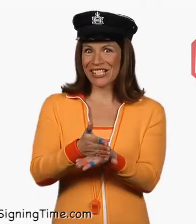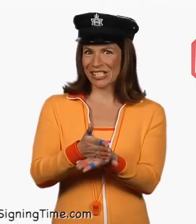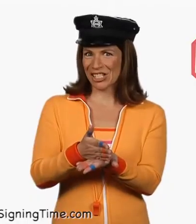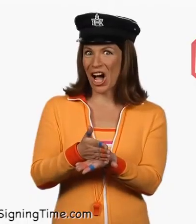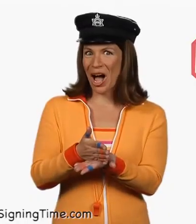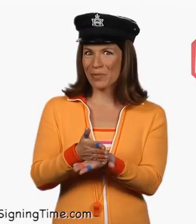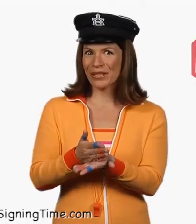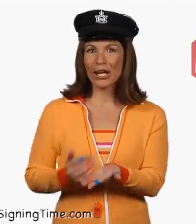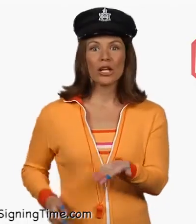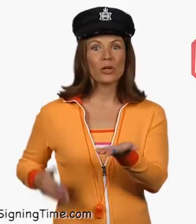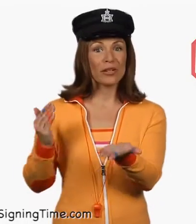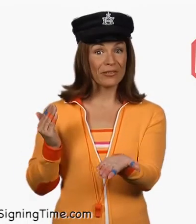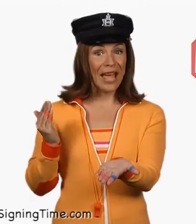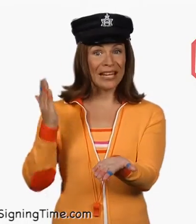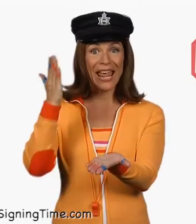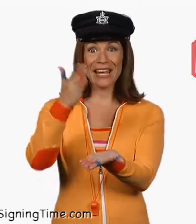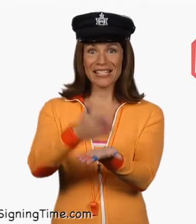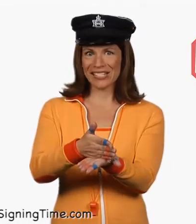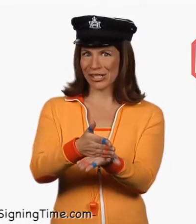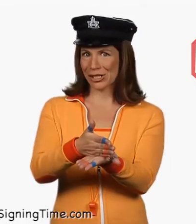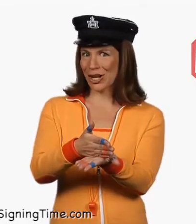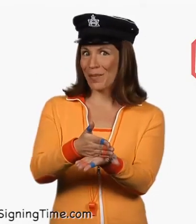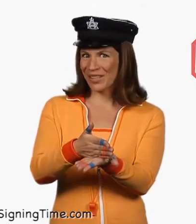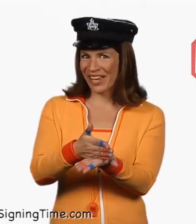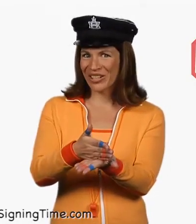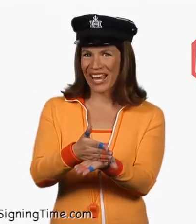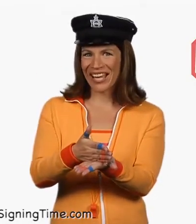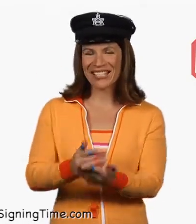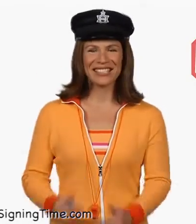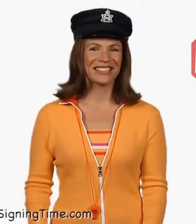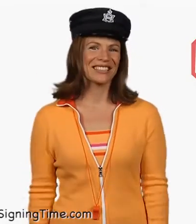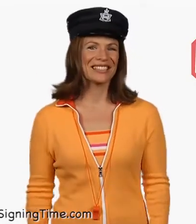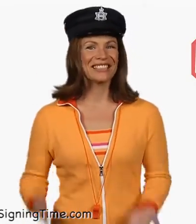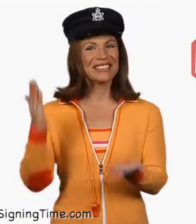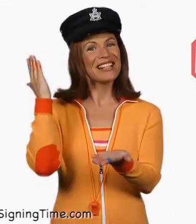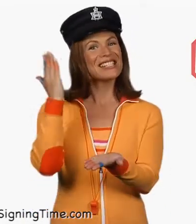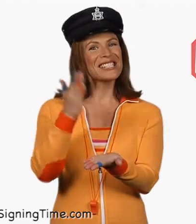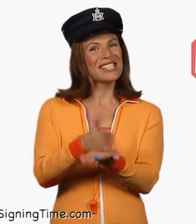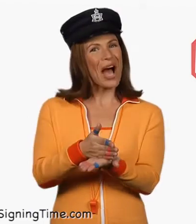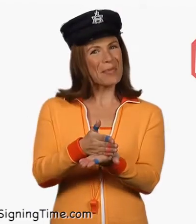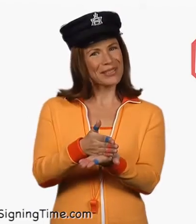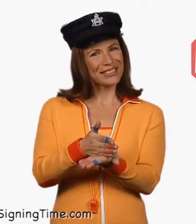Stop. Use a flat hand to stop the other hand. Stop.